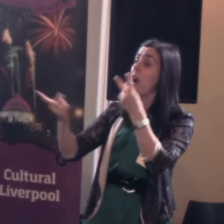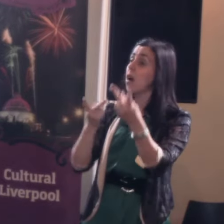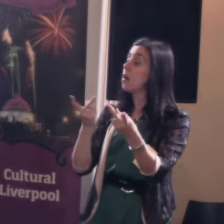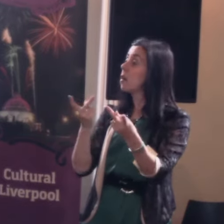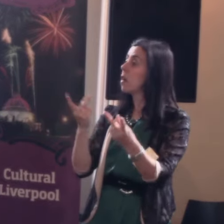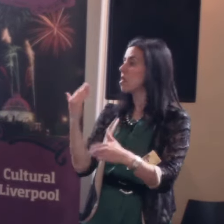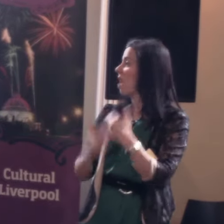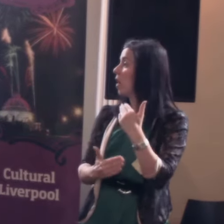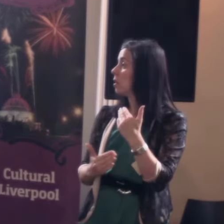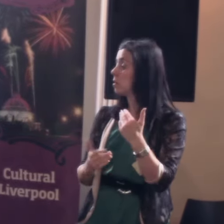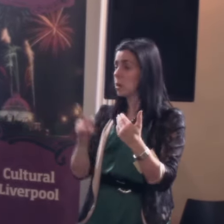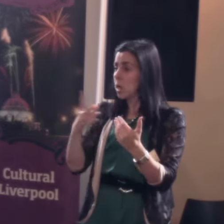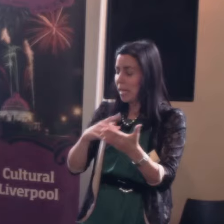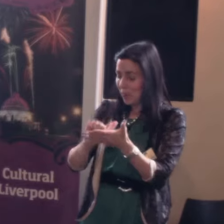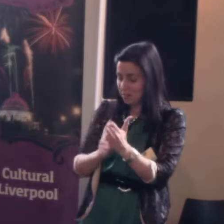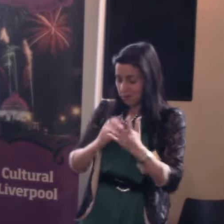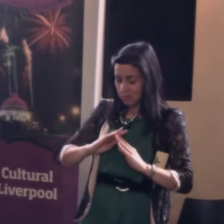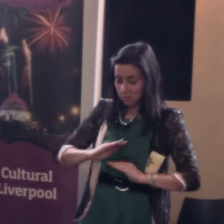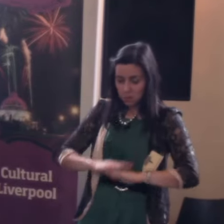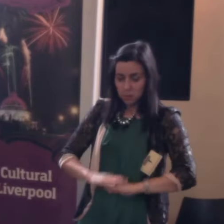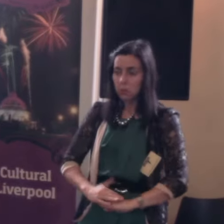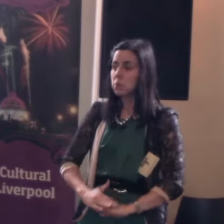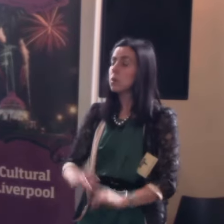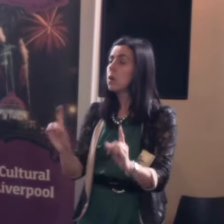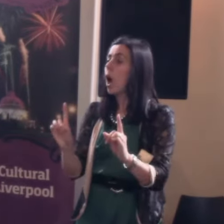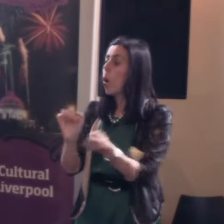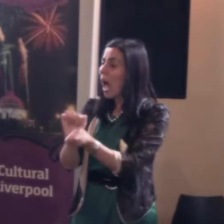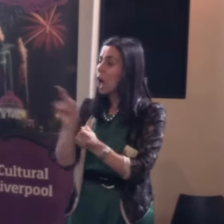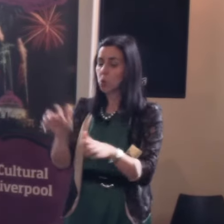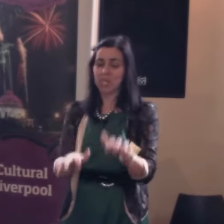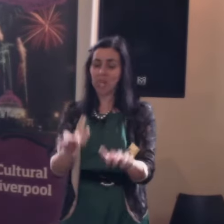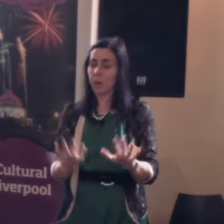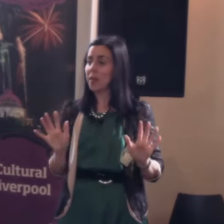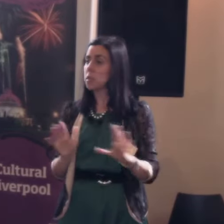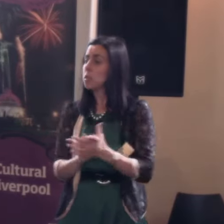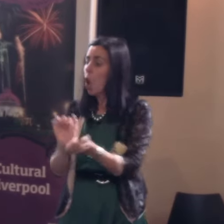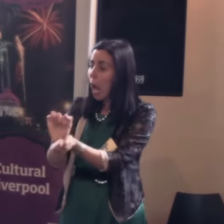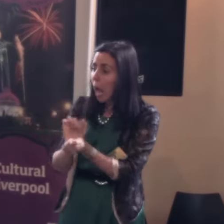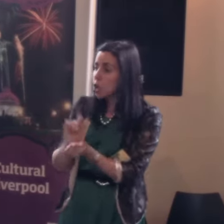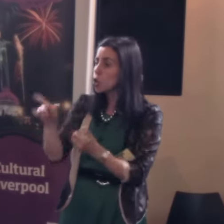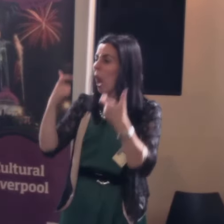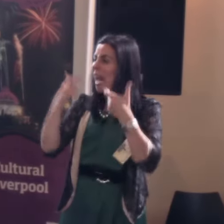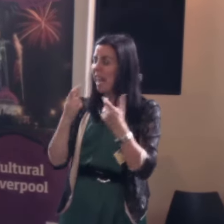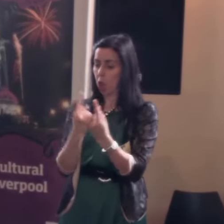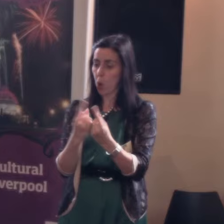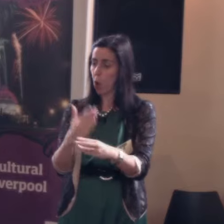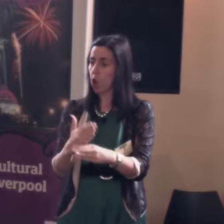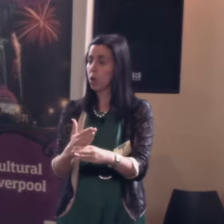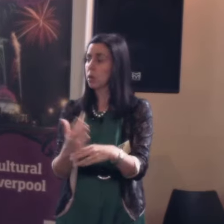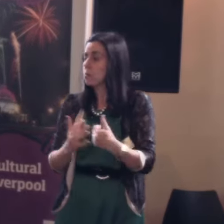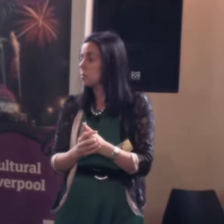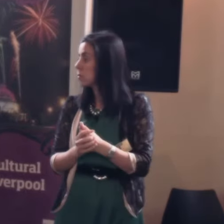They leave out all that talent, 'we'll hire you to type,' or 'we'll hire you to take legal cases, or work with the local authority